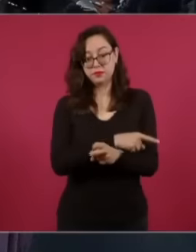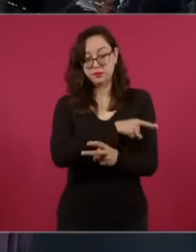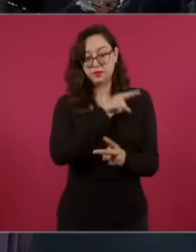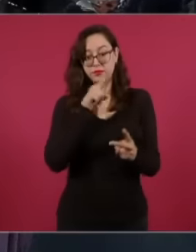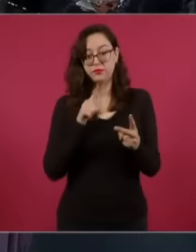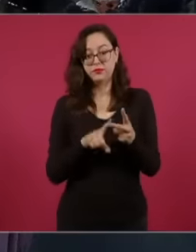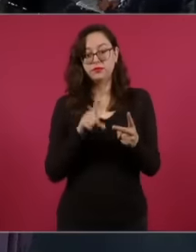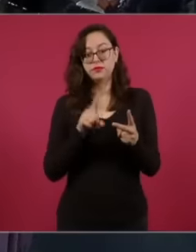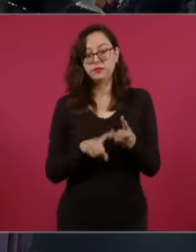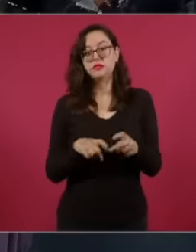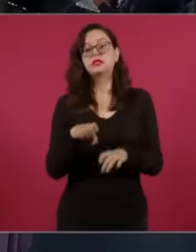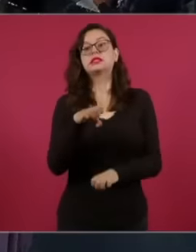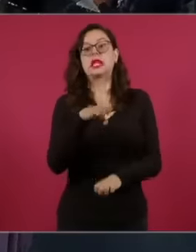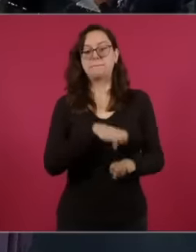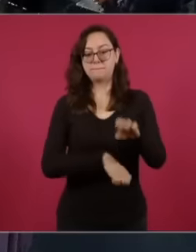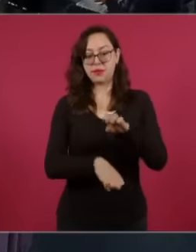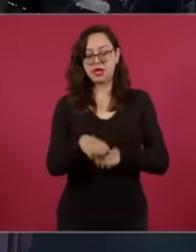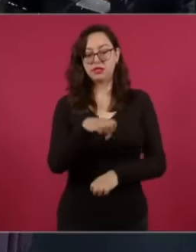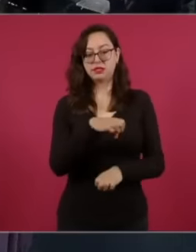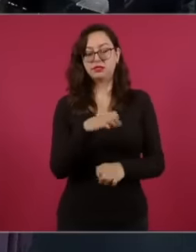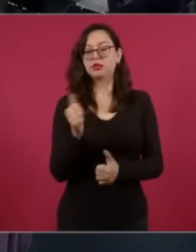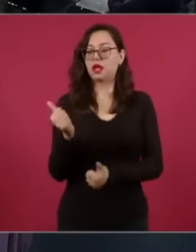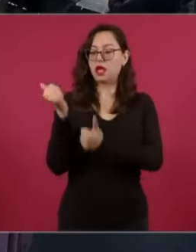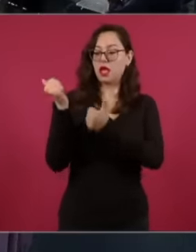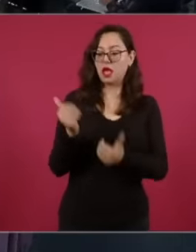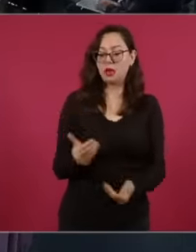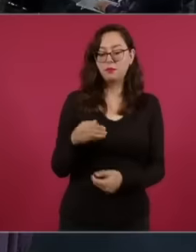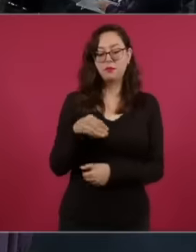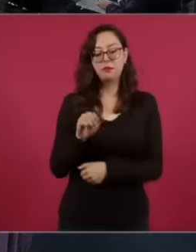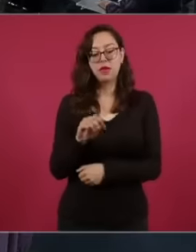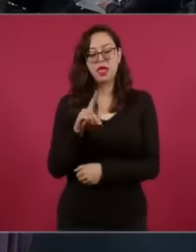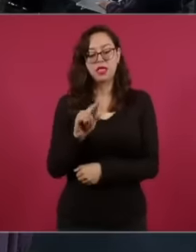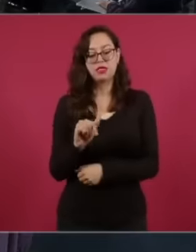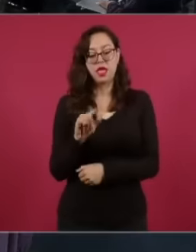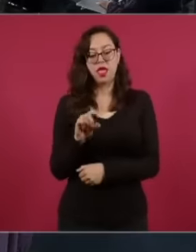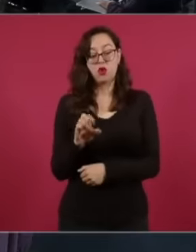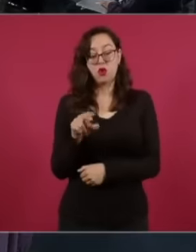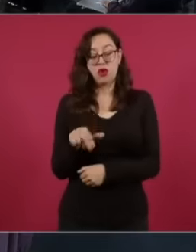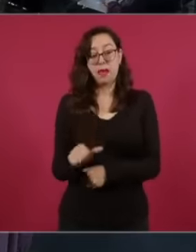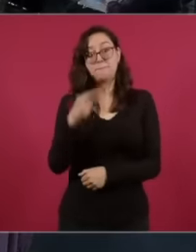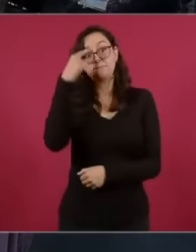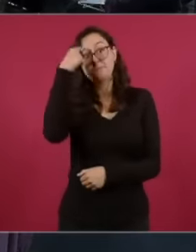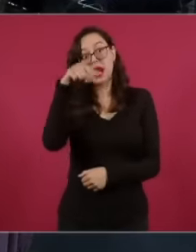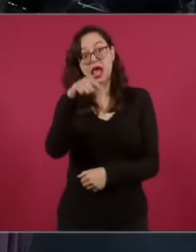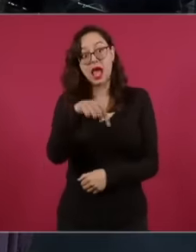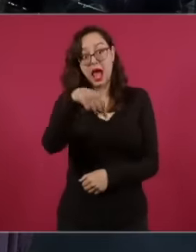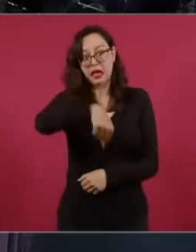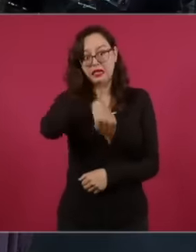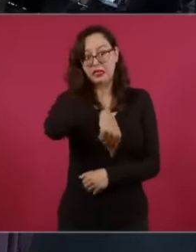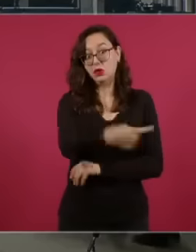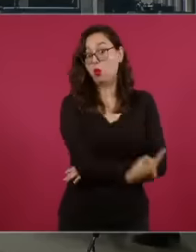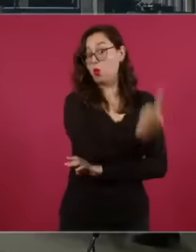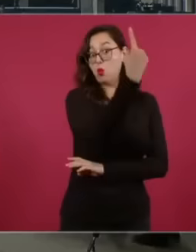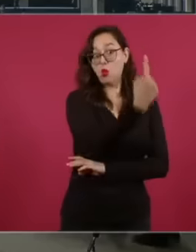company to bring methadone to Mexico to break the monopoly of the national manufacturer not because